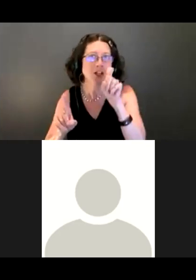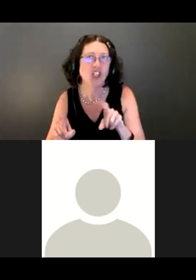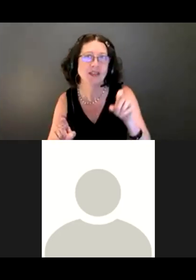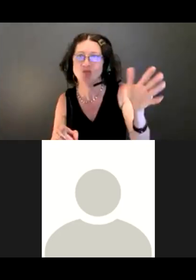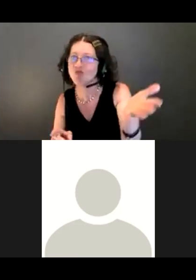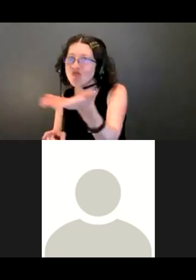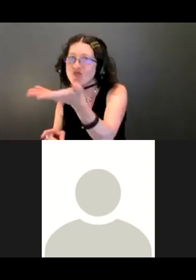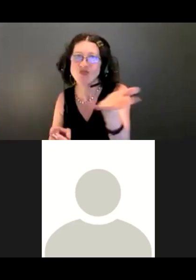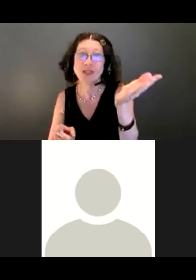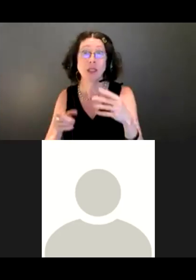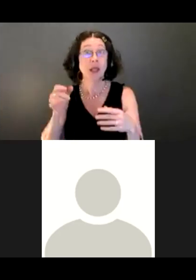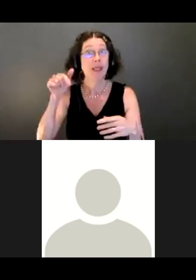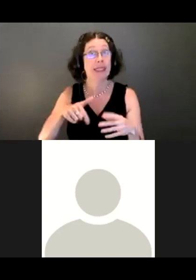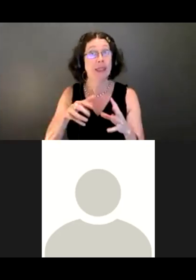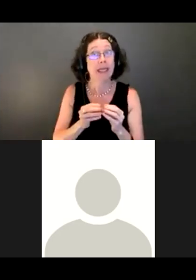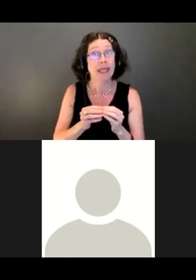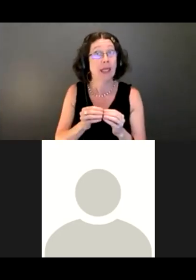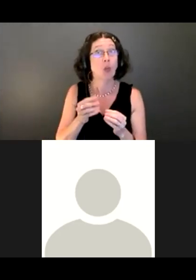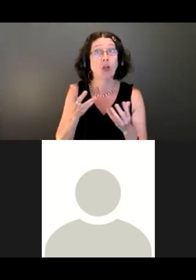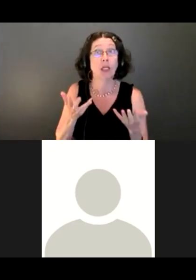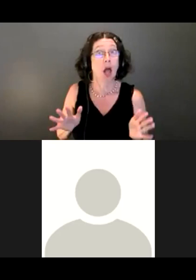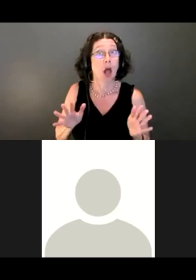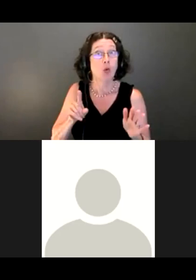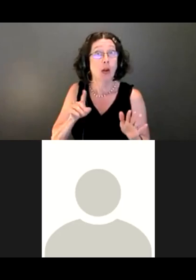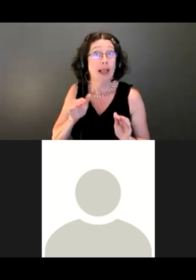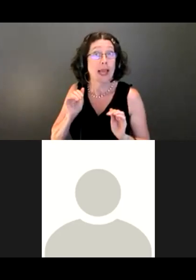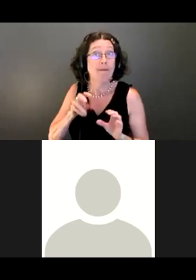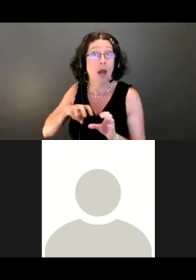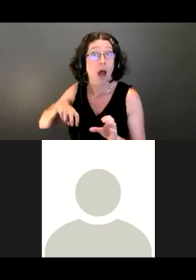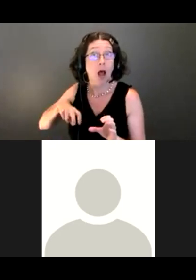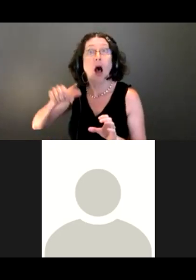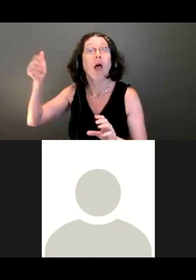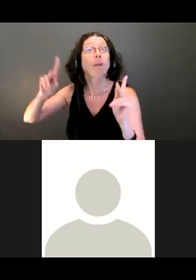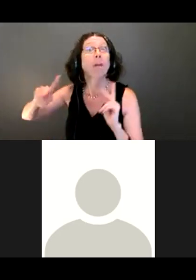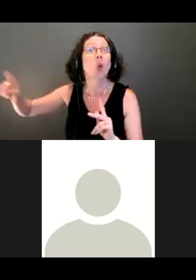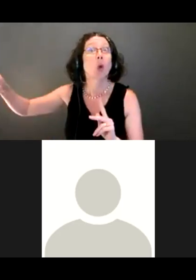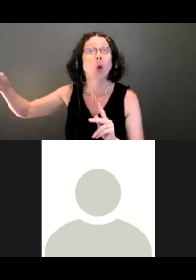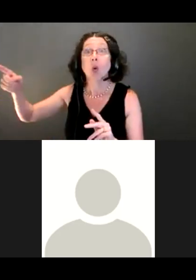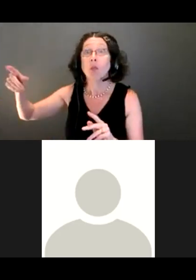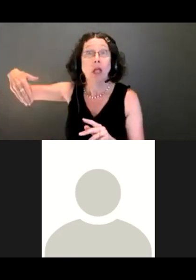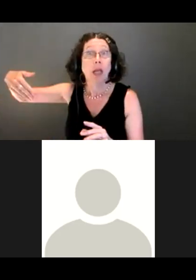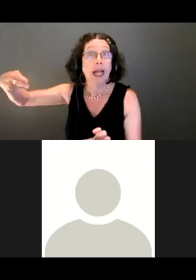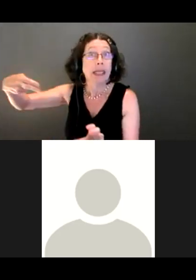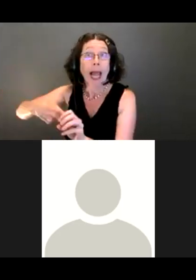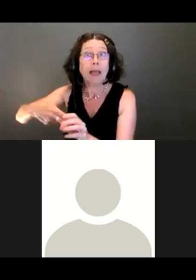weren't able to attend and should engage, please, we'll send you the link in an email afterward.